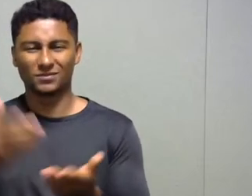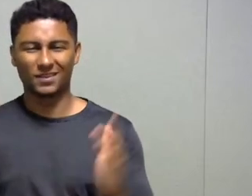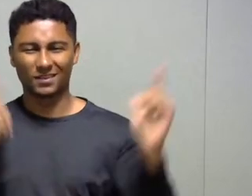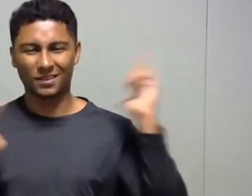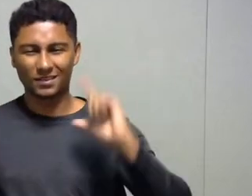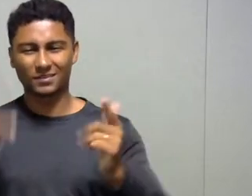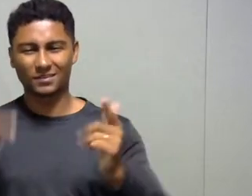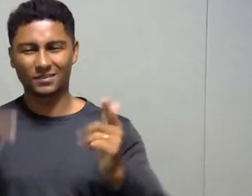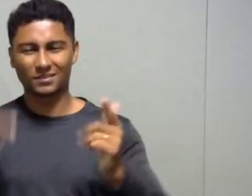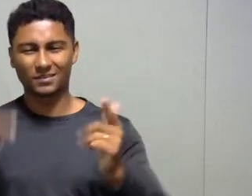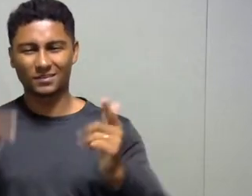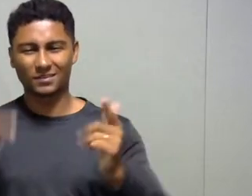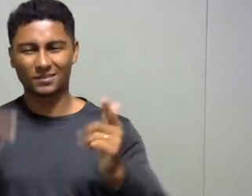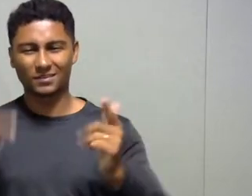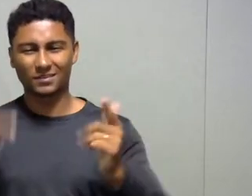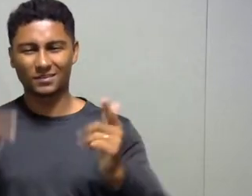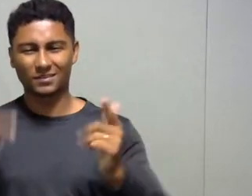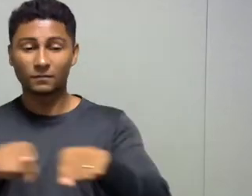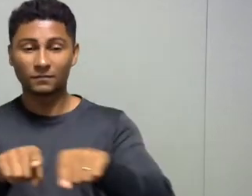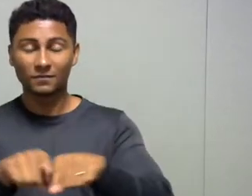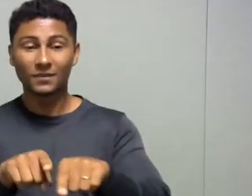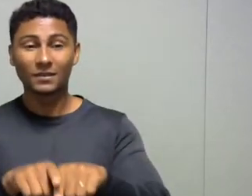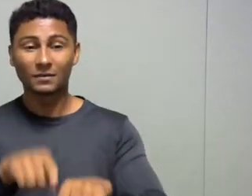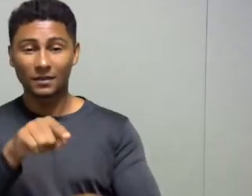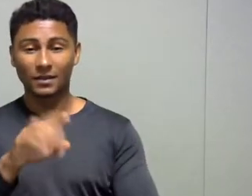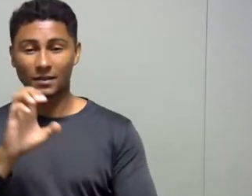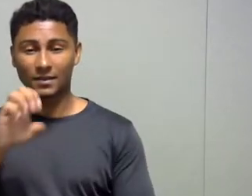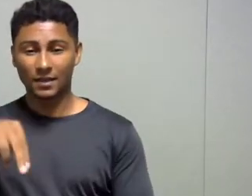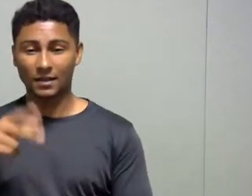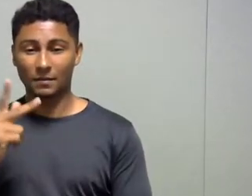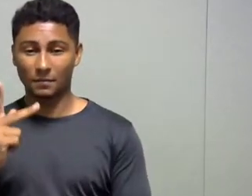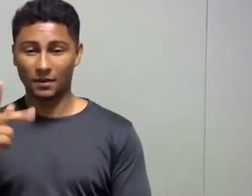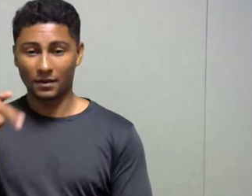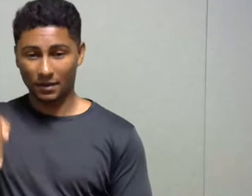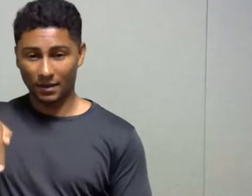CNPq fellow at work in the area of Tourism.